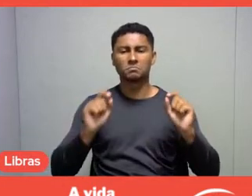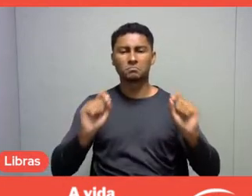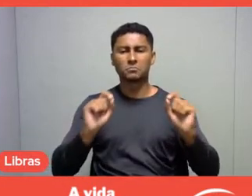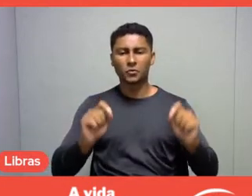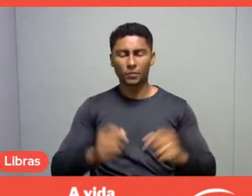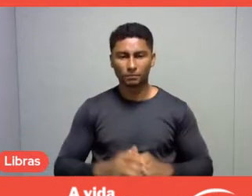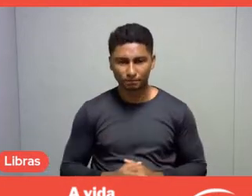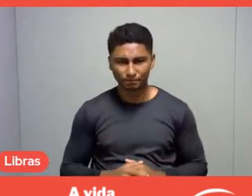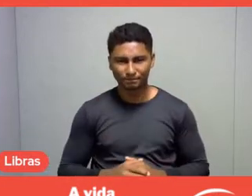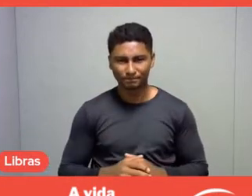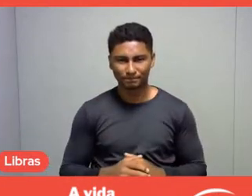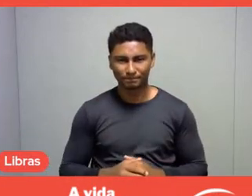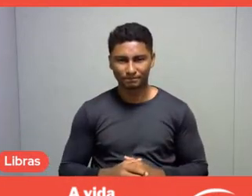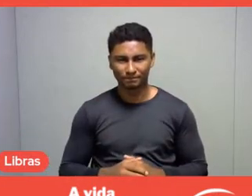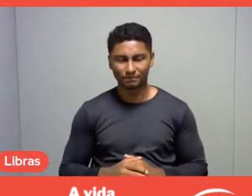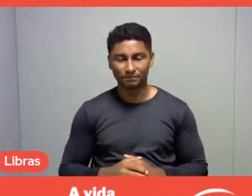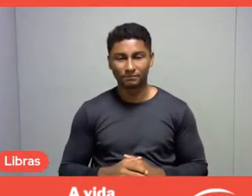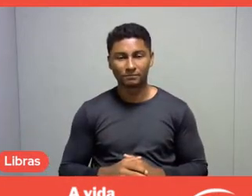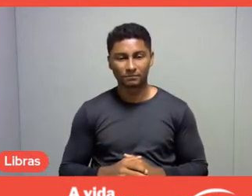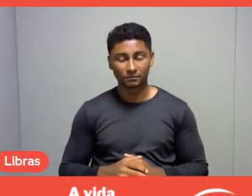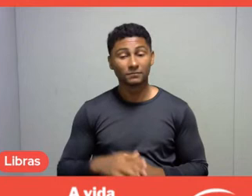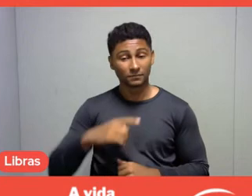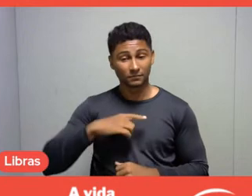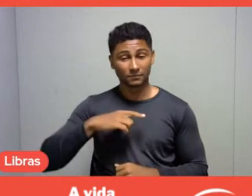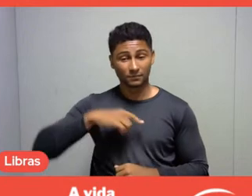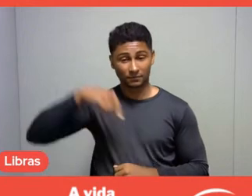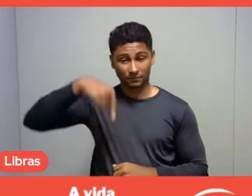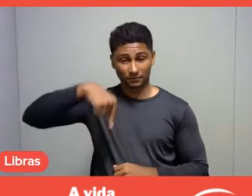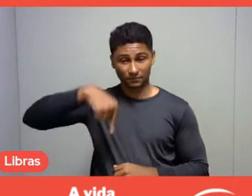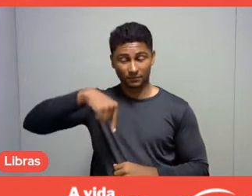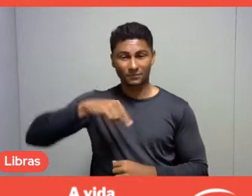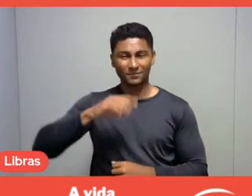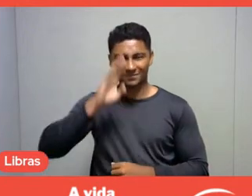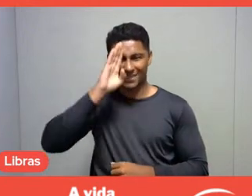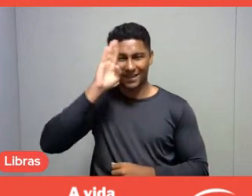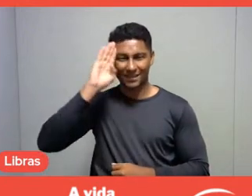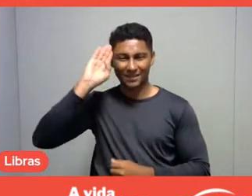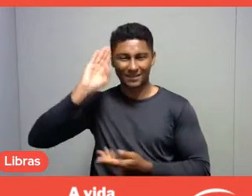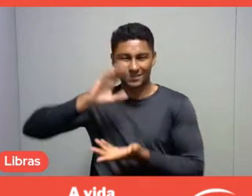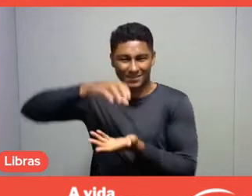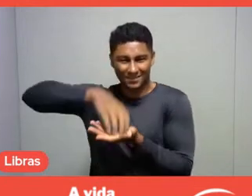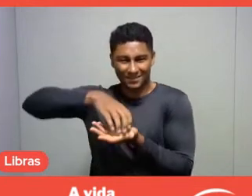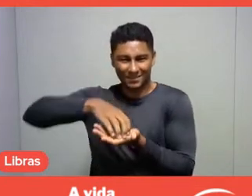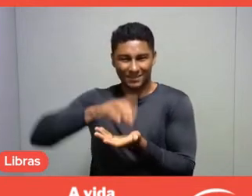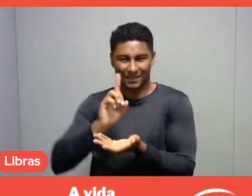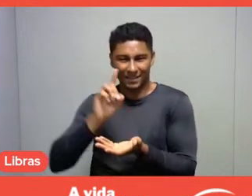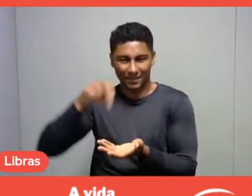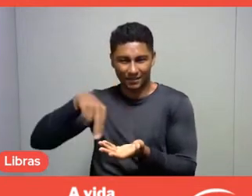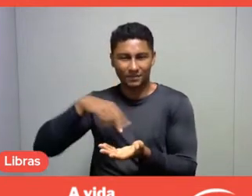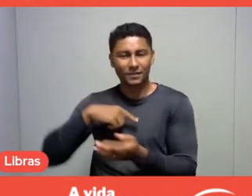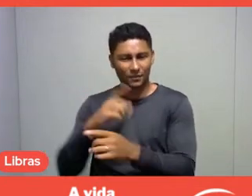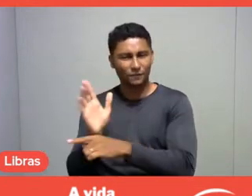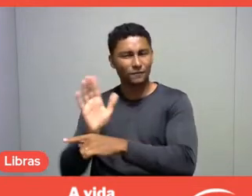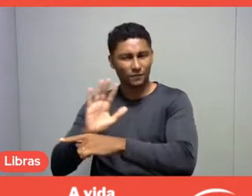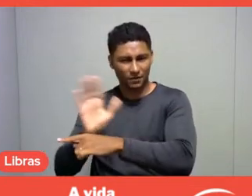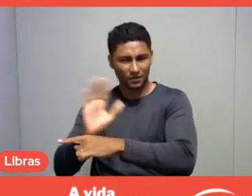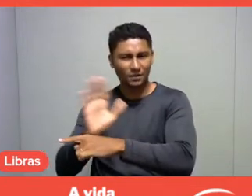we produced, here at the National Department, a video where many of our colleagues